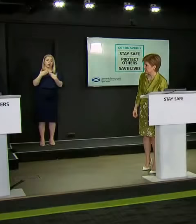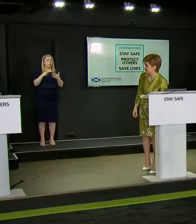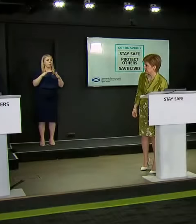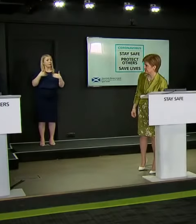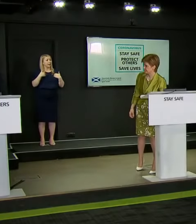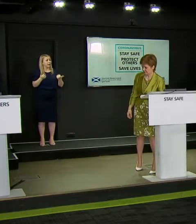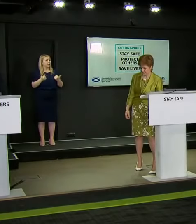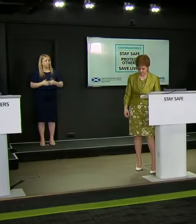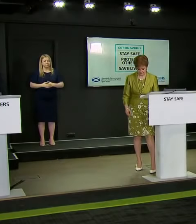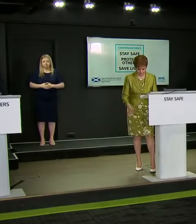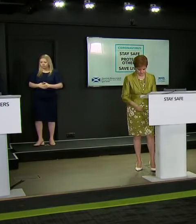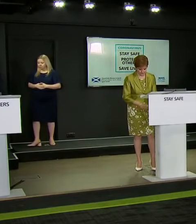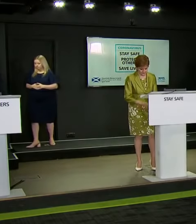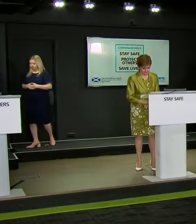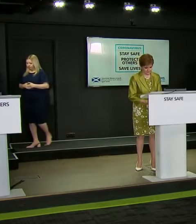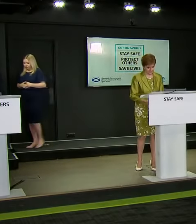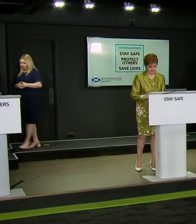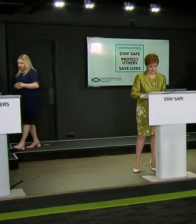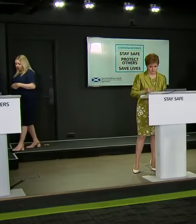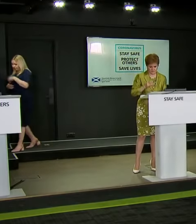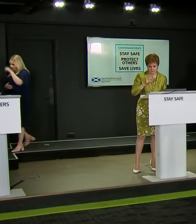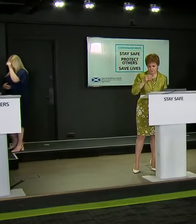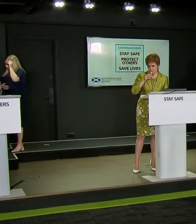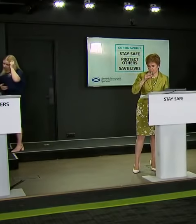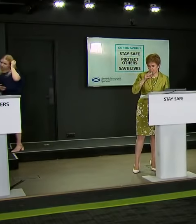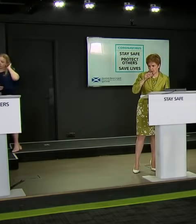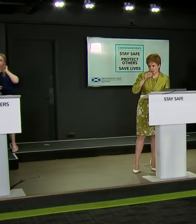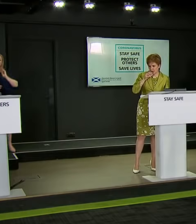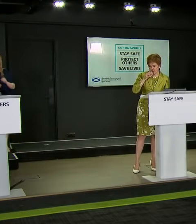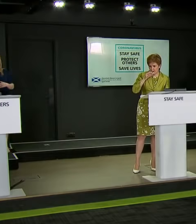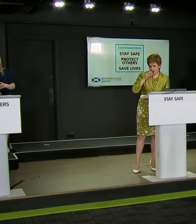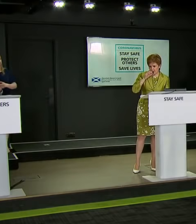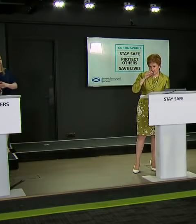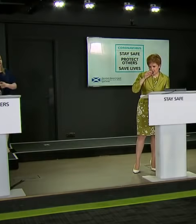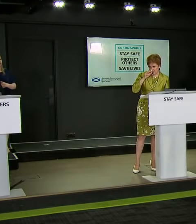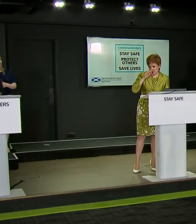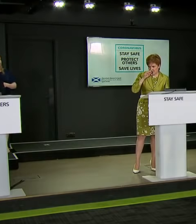So, we are all dealing with a huge amount of change in our lives just now, still delating